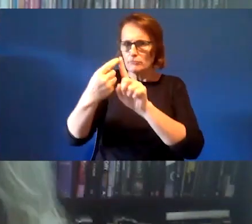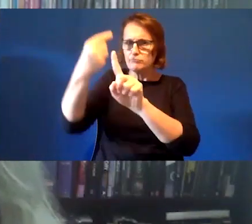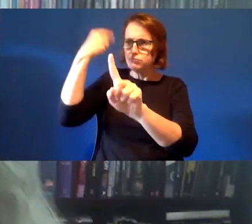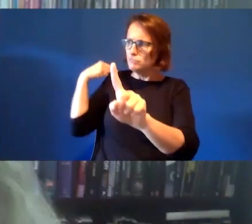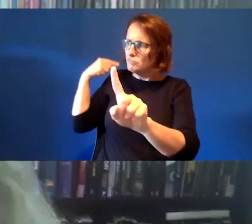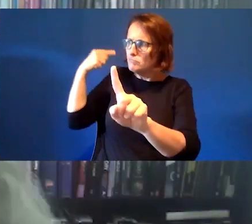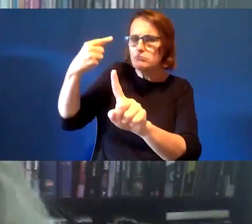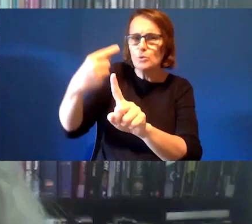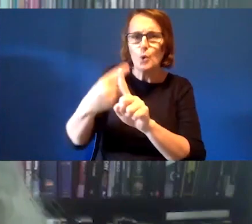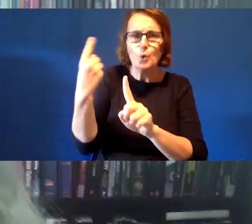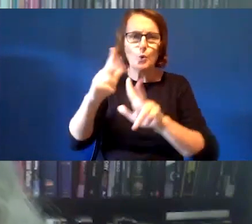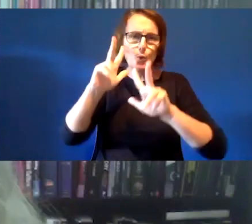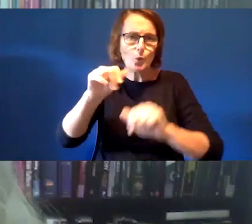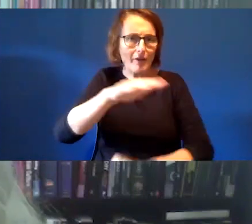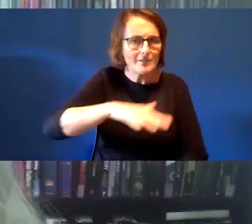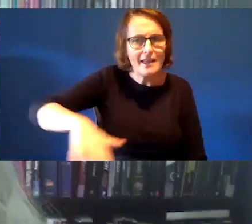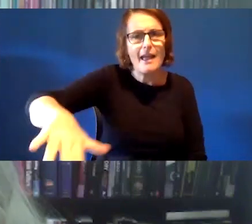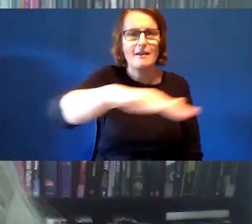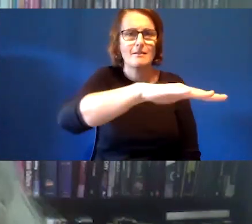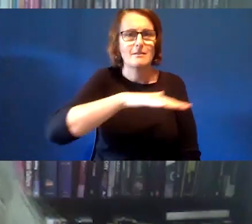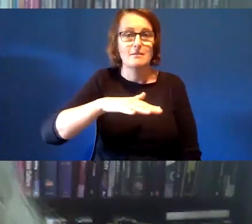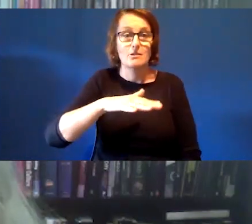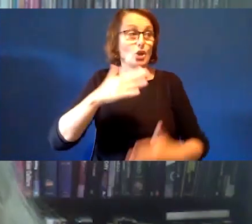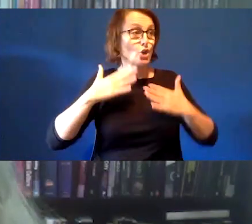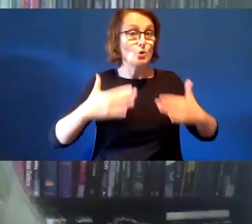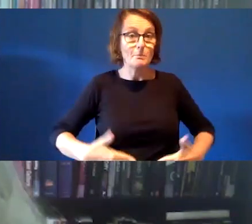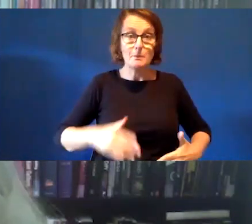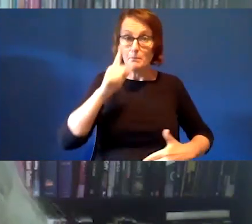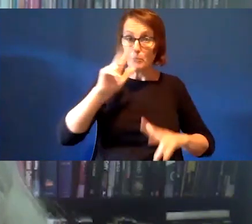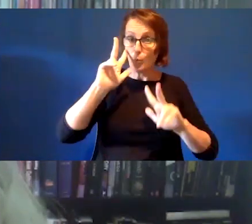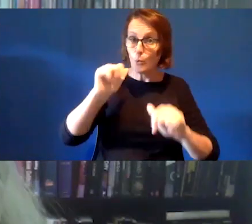human and the more than human caretakers through time. So let's